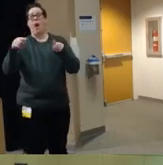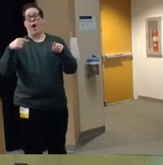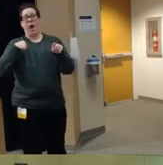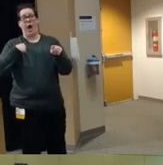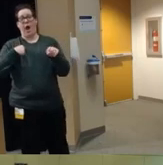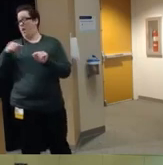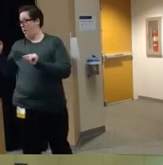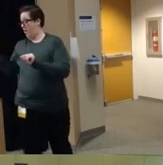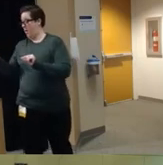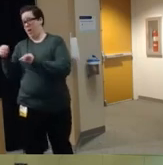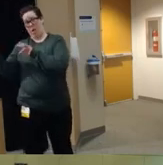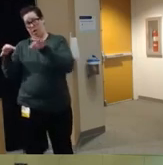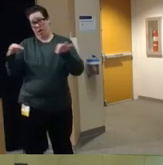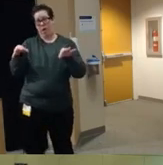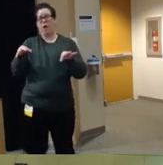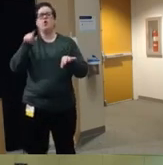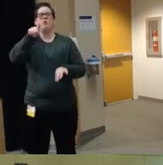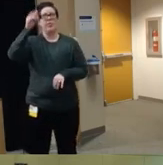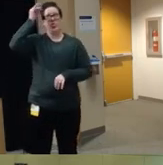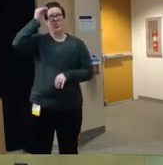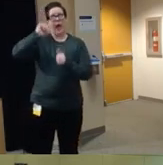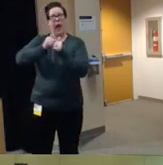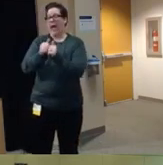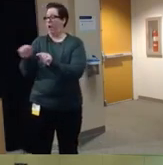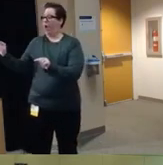I would encourage you to kind of think about how we can take some of these approaches that